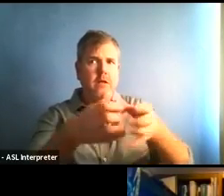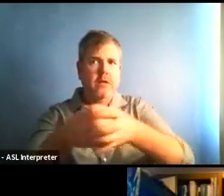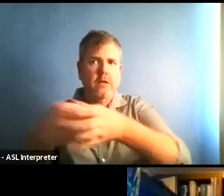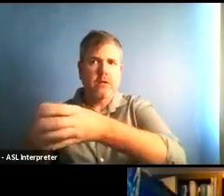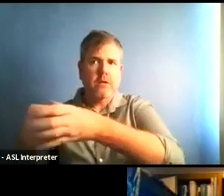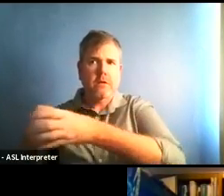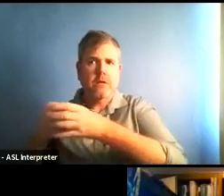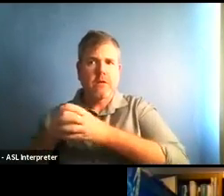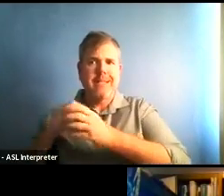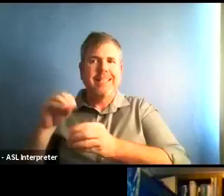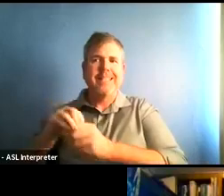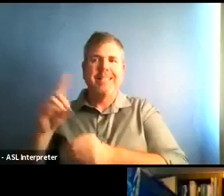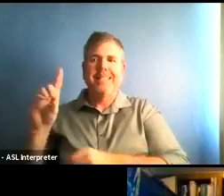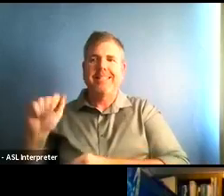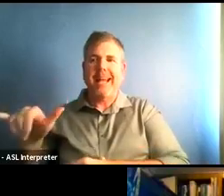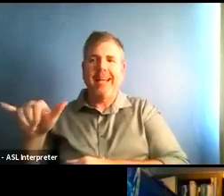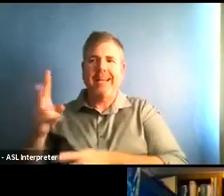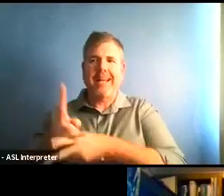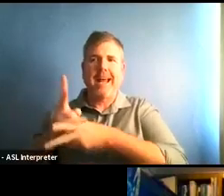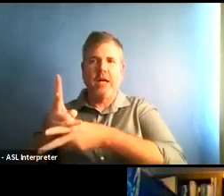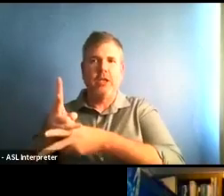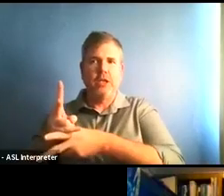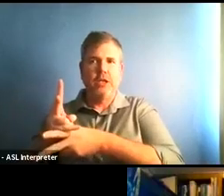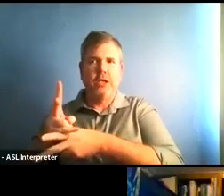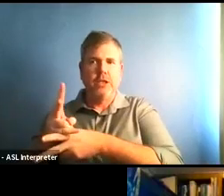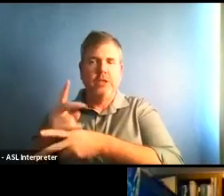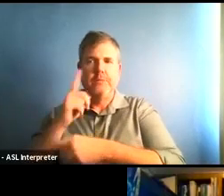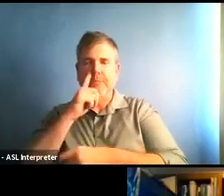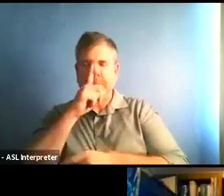And then also the thing that Caylee just talked about with regard to higher